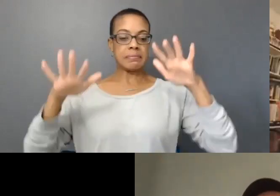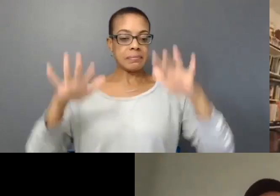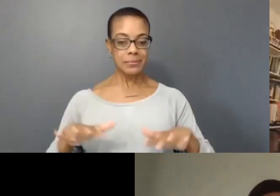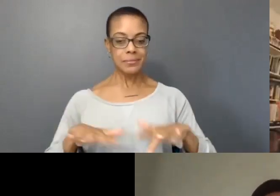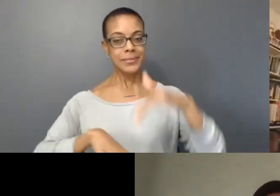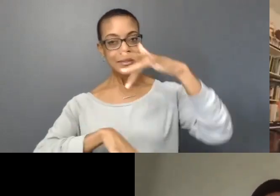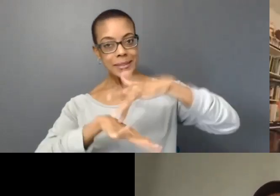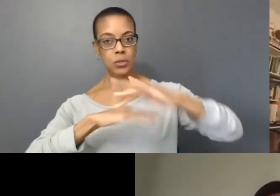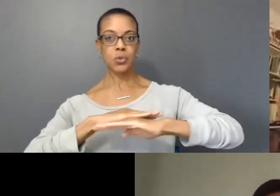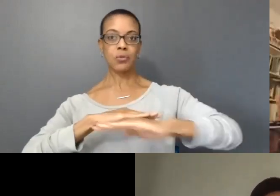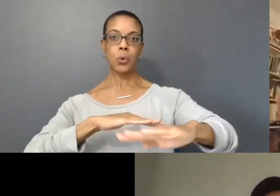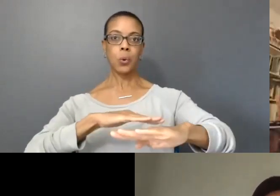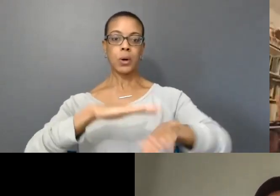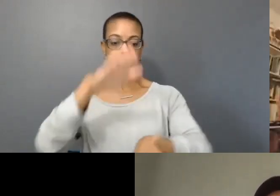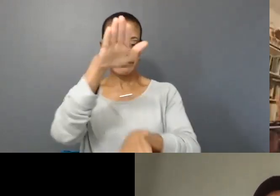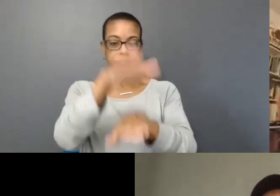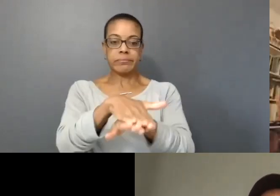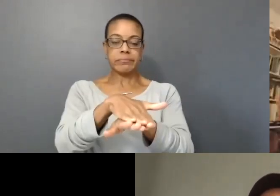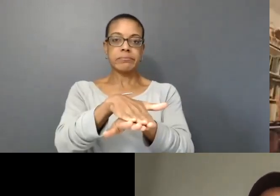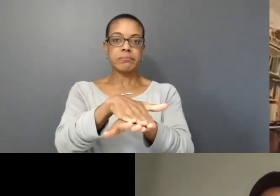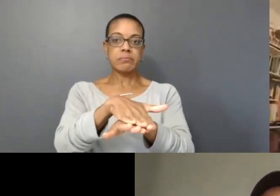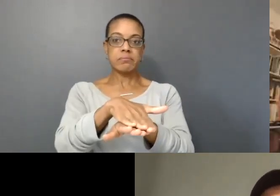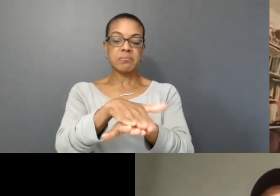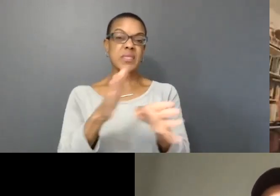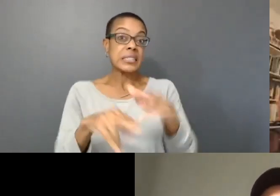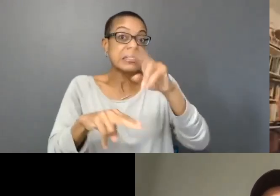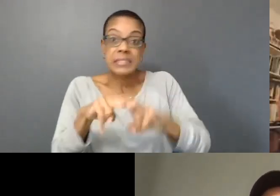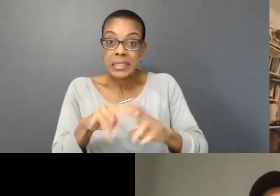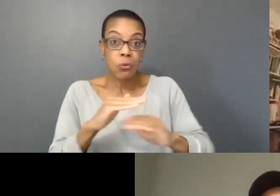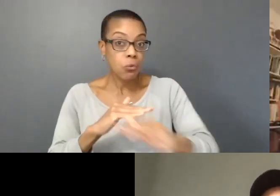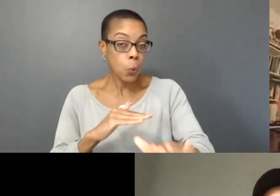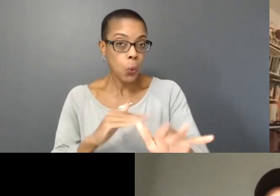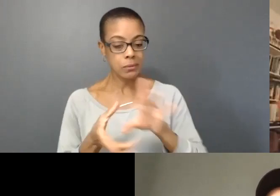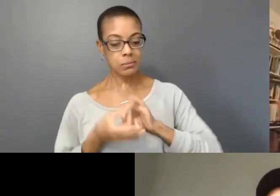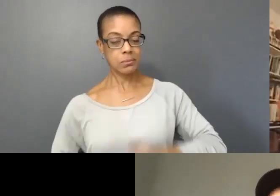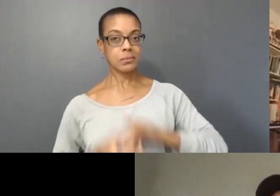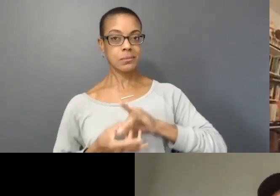it is under you right now. You can also sit on it if you feel like and close your eyes.